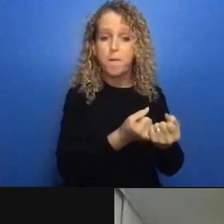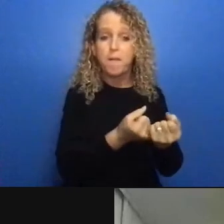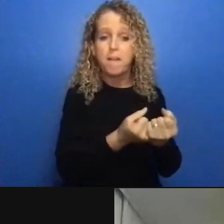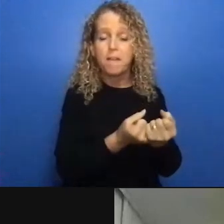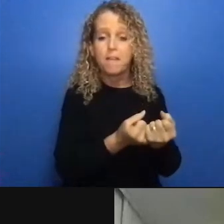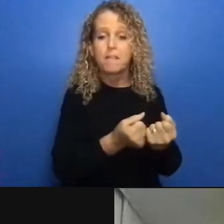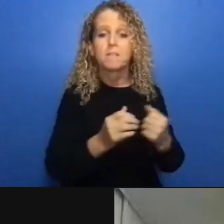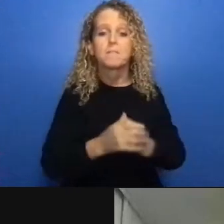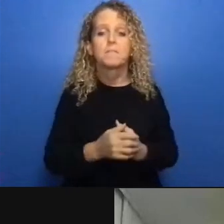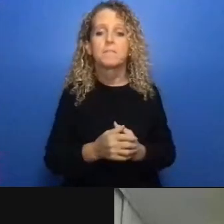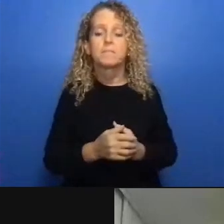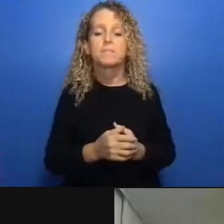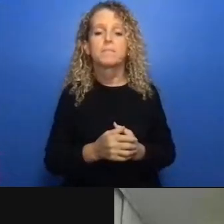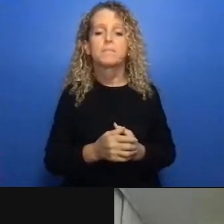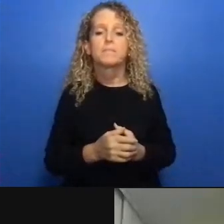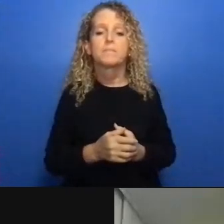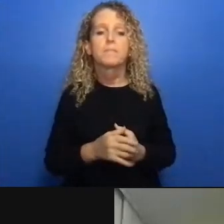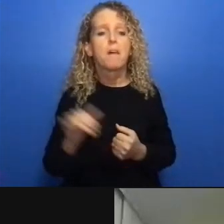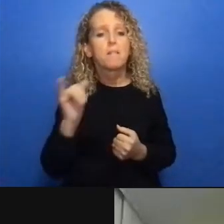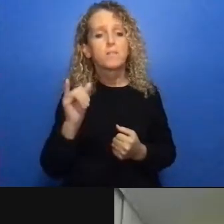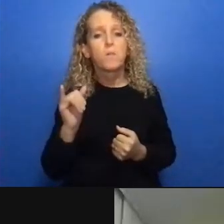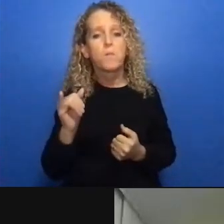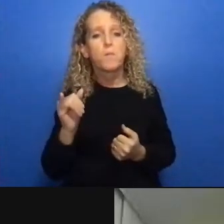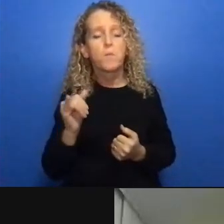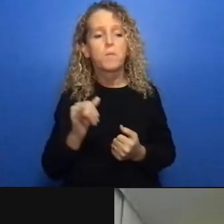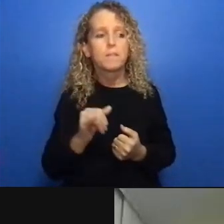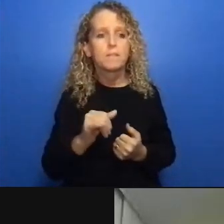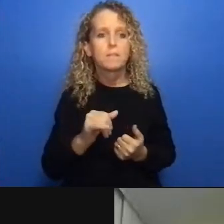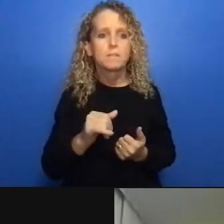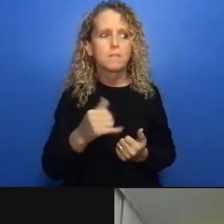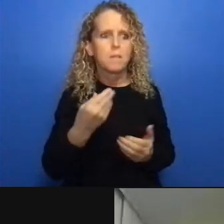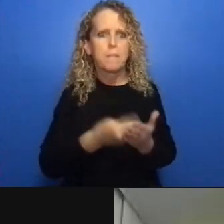deaf community is so important so that would be the place to start right in terms of what's not